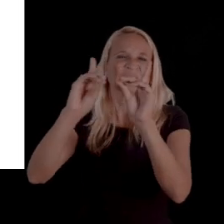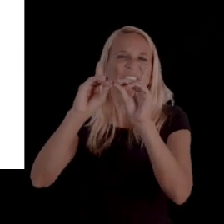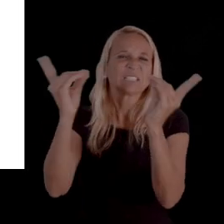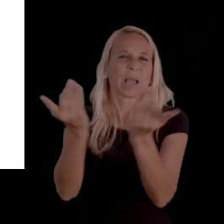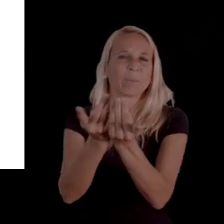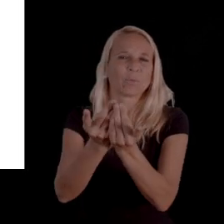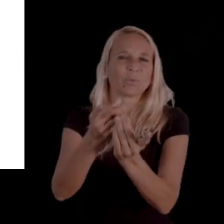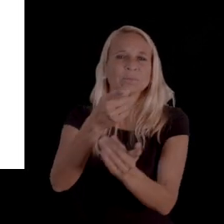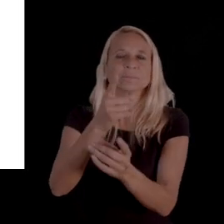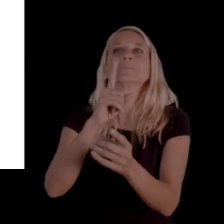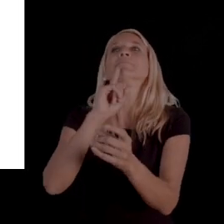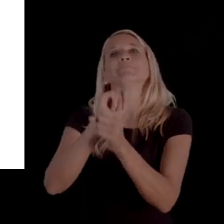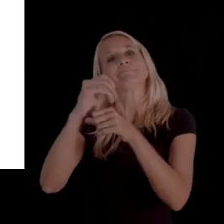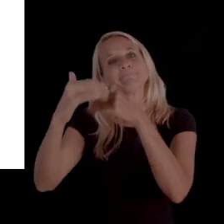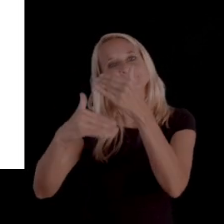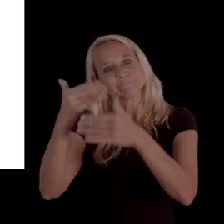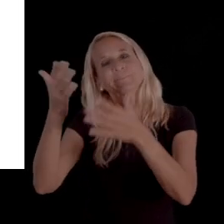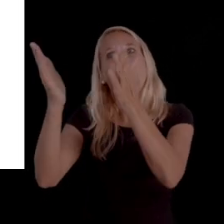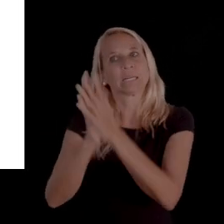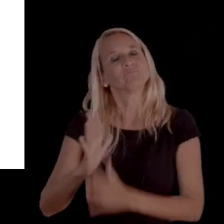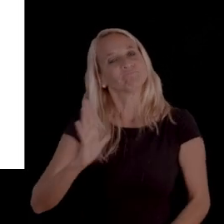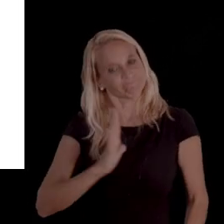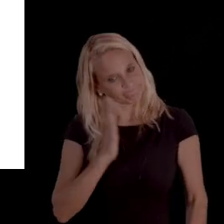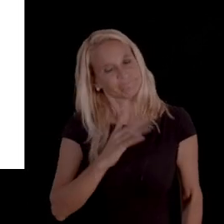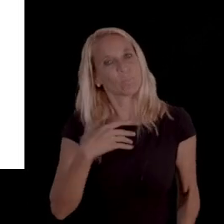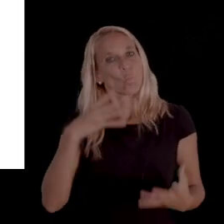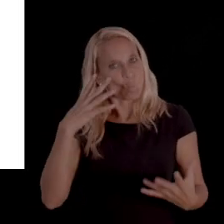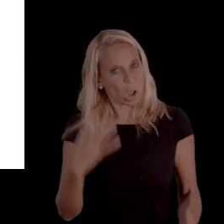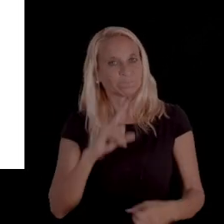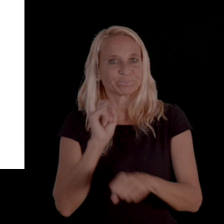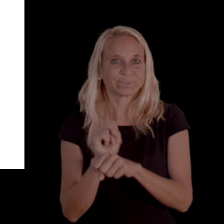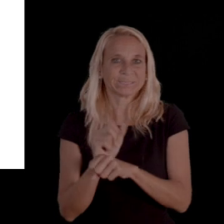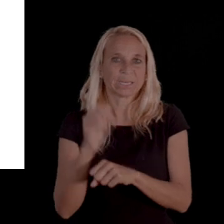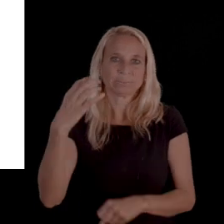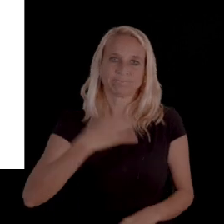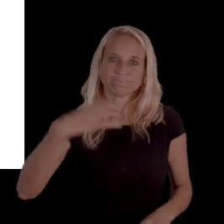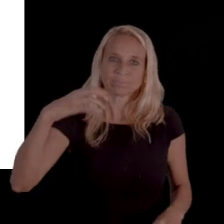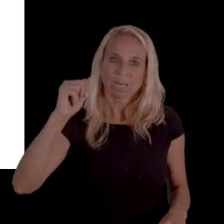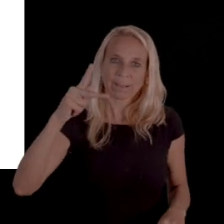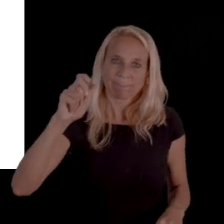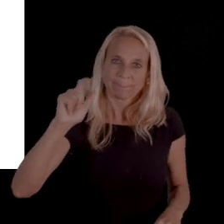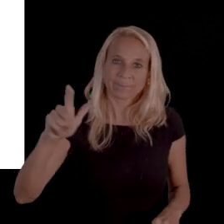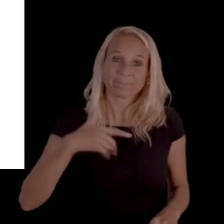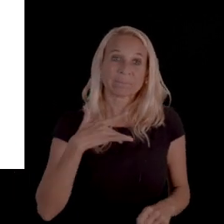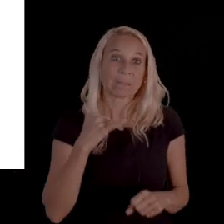so you can officially request an appeal. It is, we feel like it's the safest bet